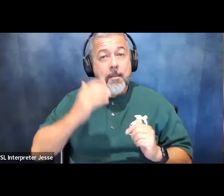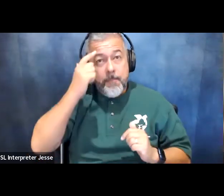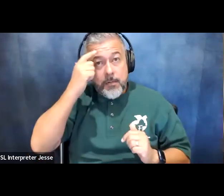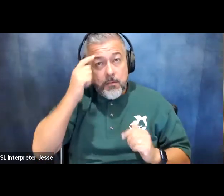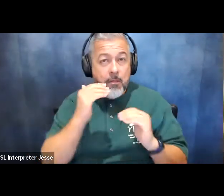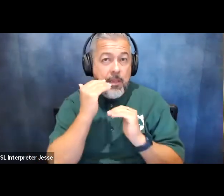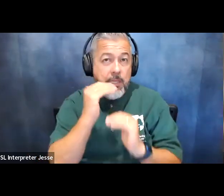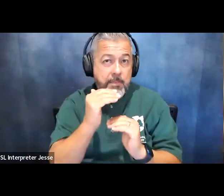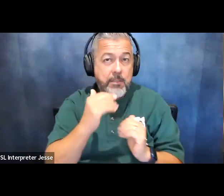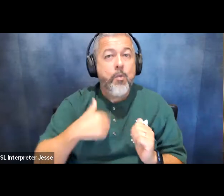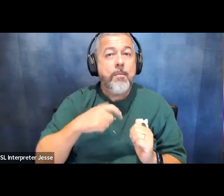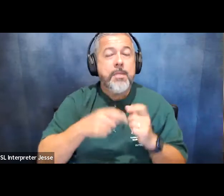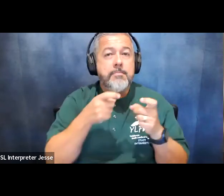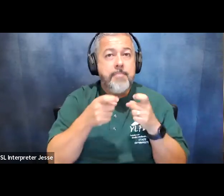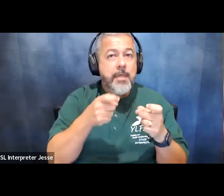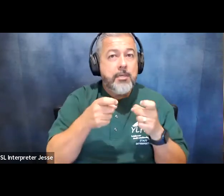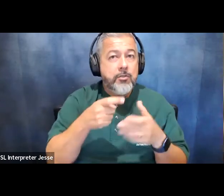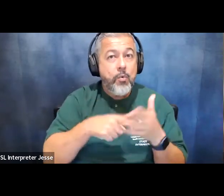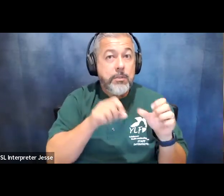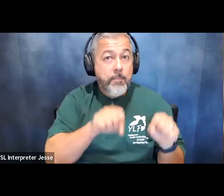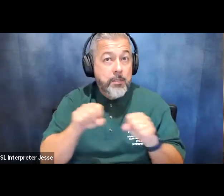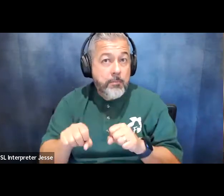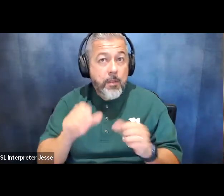we have to manage what's actually possible versus what's at stake